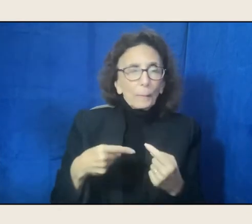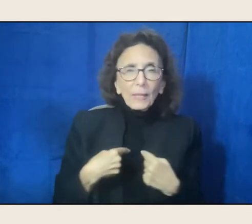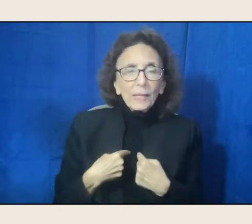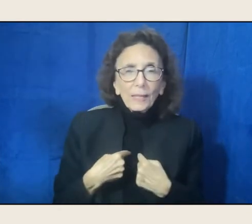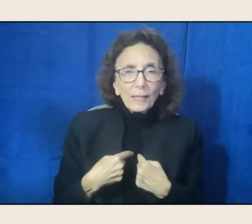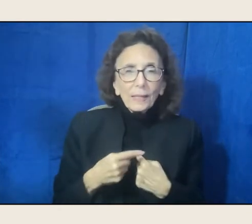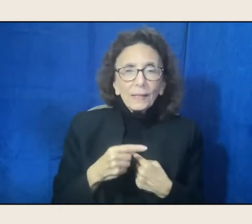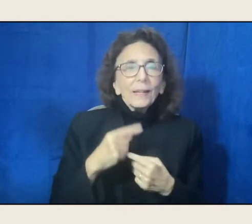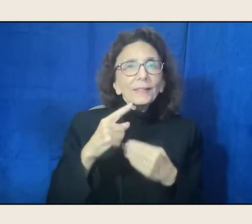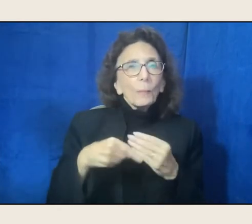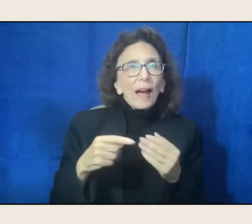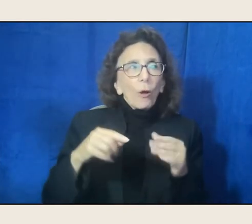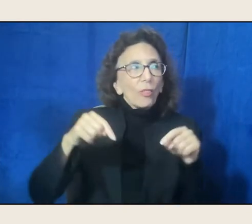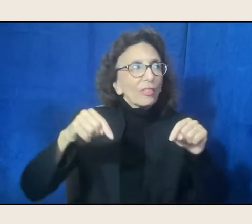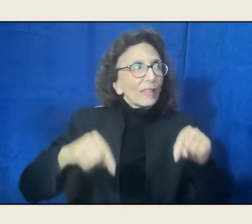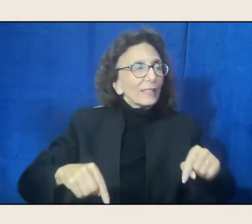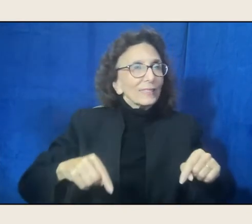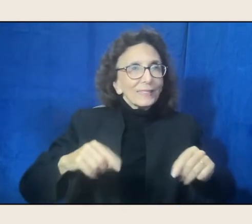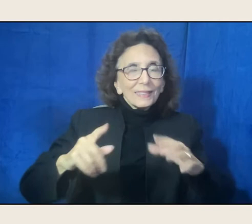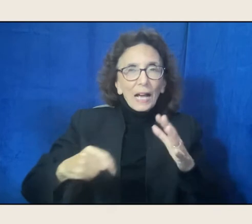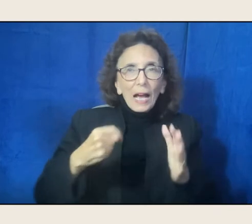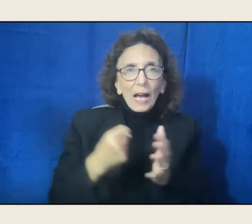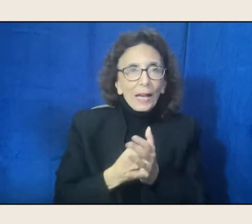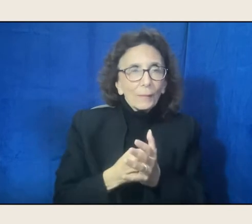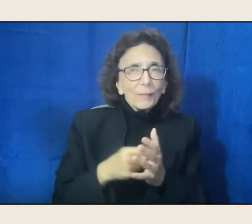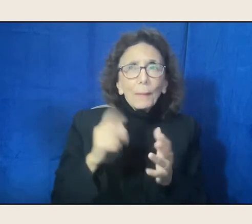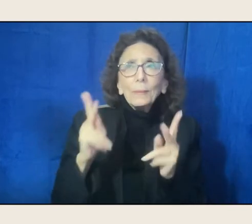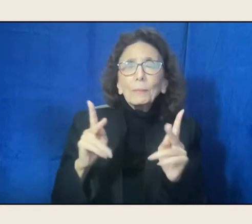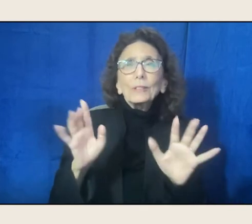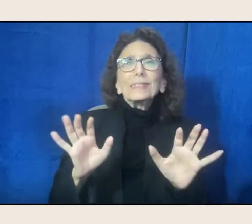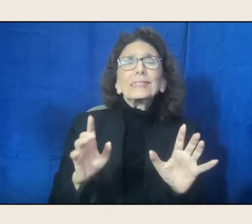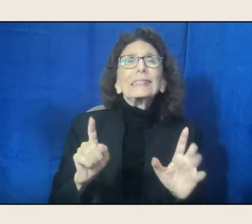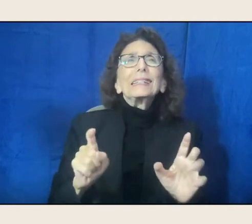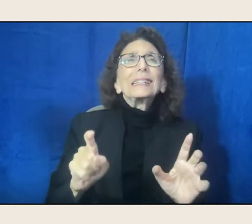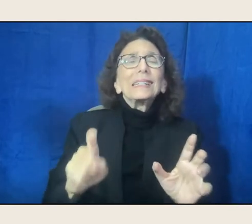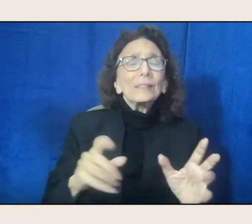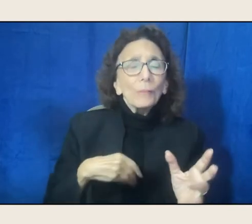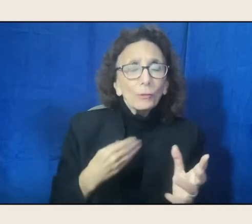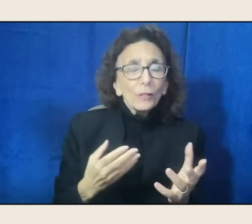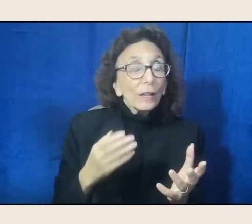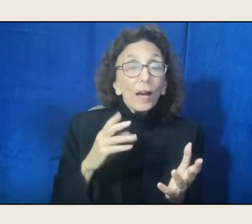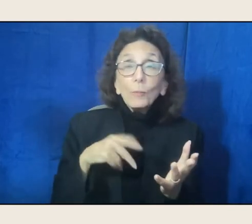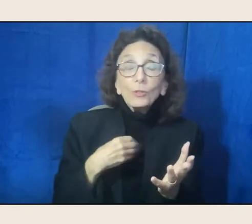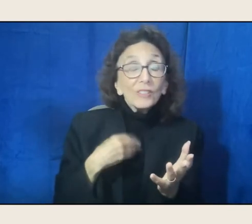and the need, and how poetry has said okay, I'm here, and I've always been here, and I will be here.